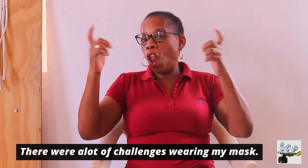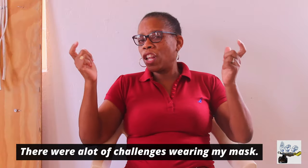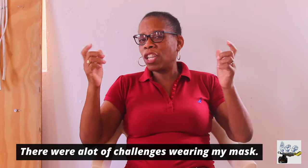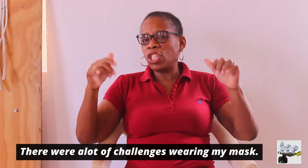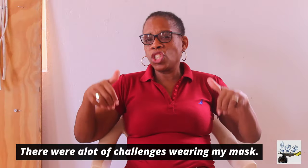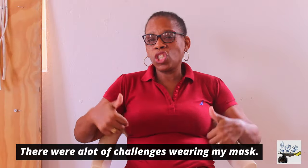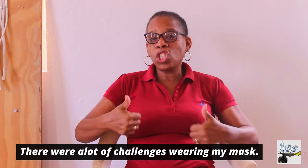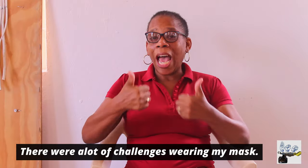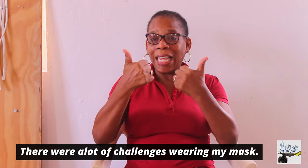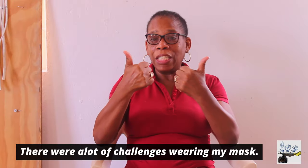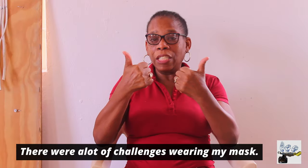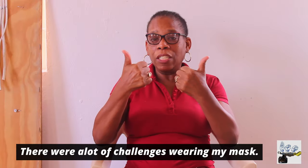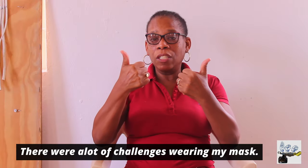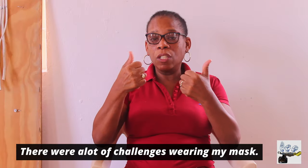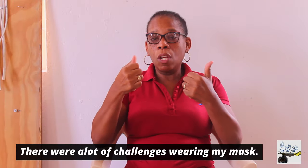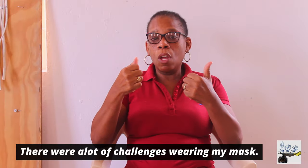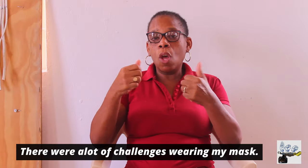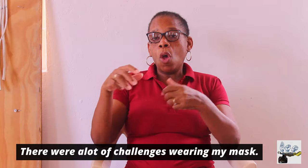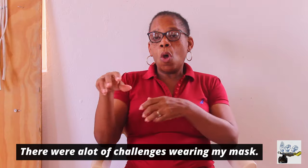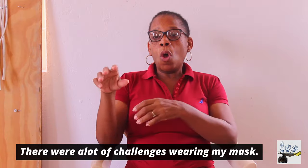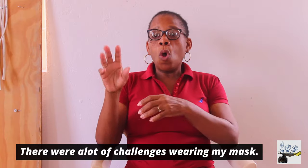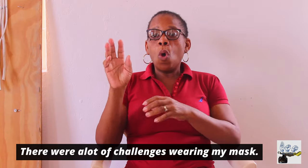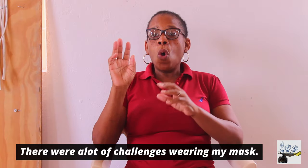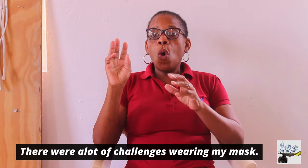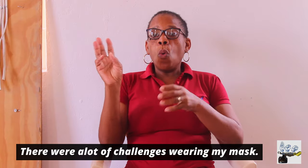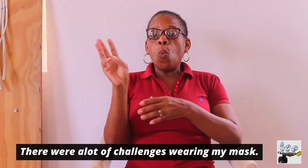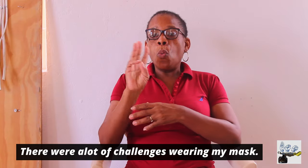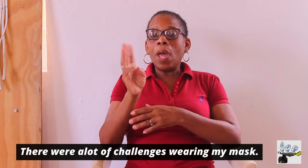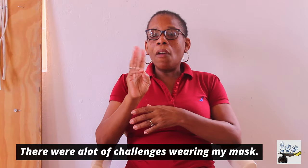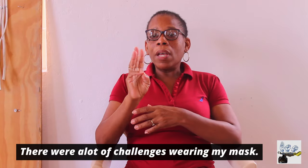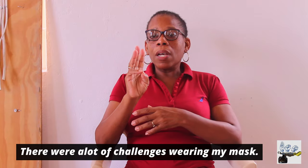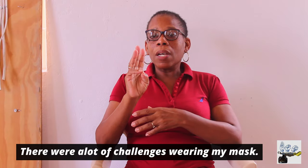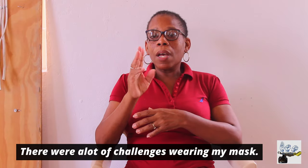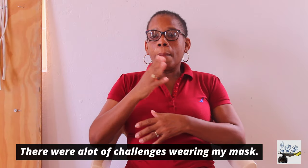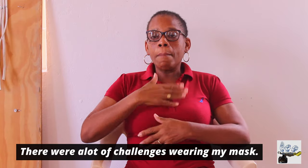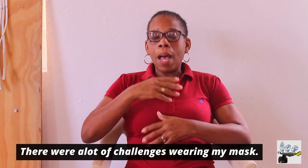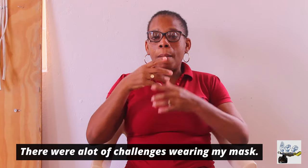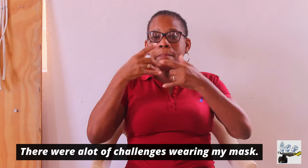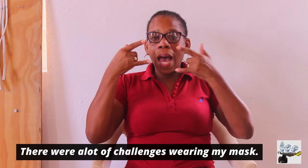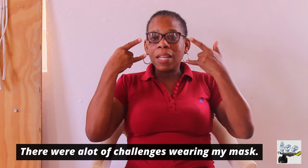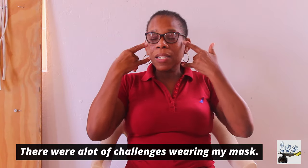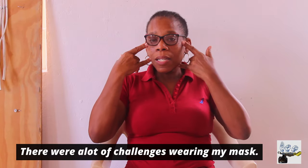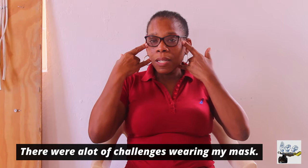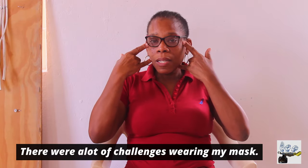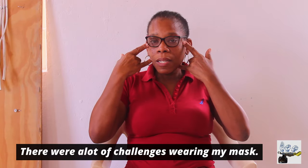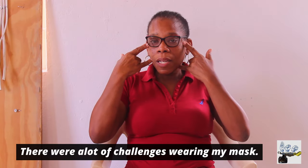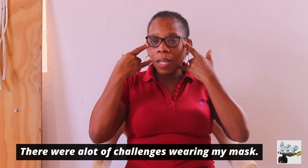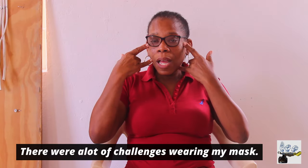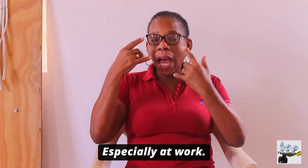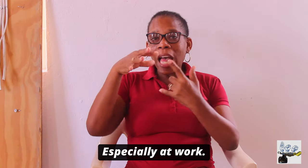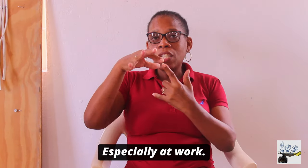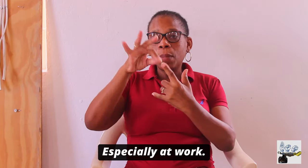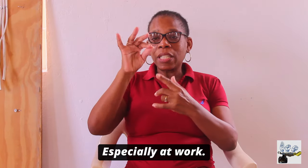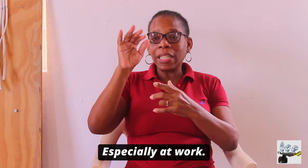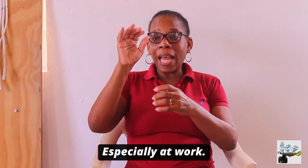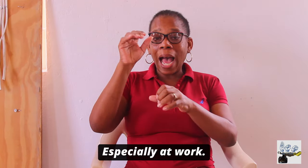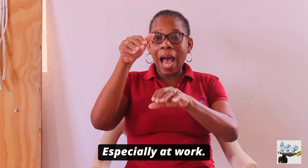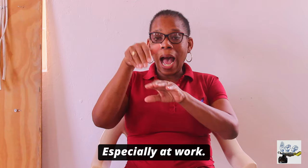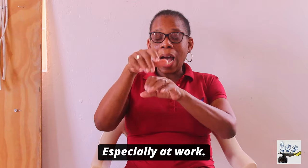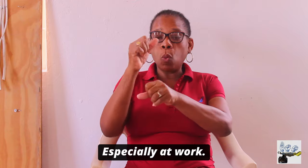There were a lot of challenges wearing my mask especially at work.